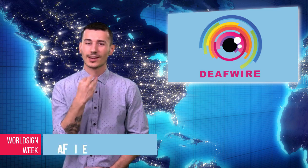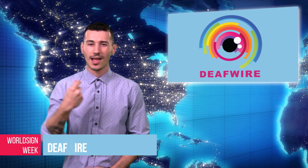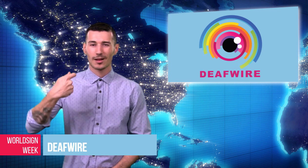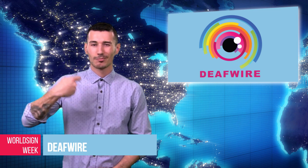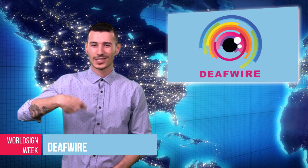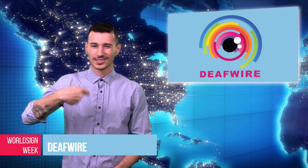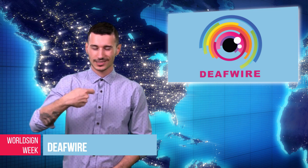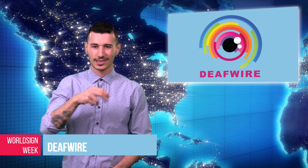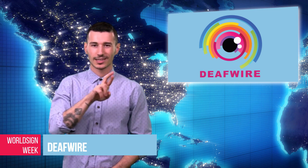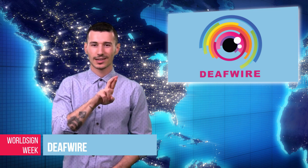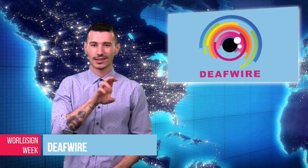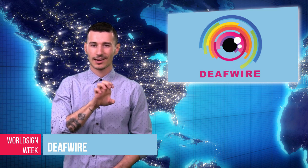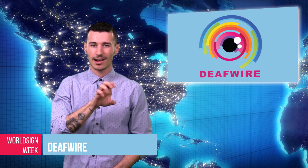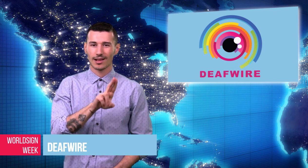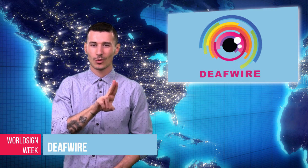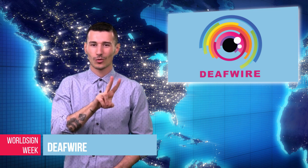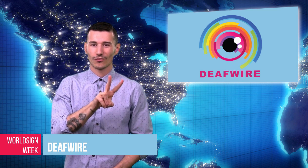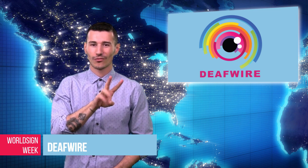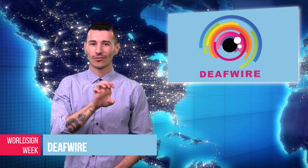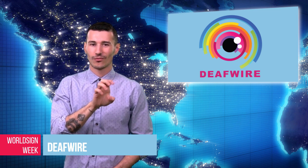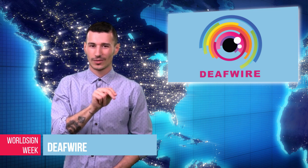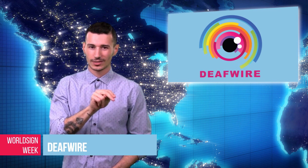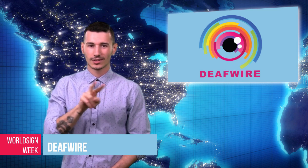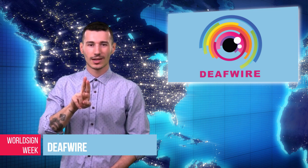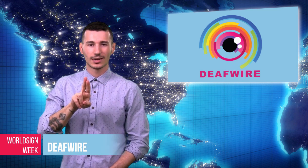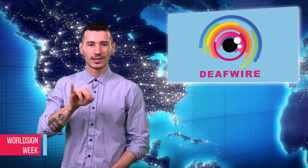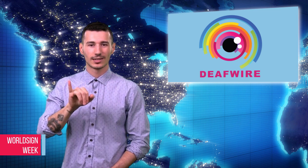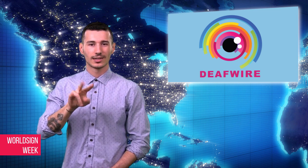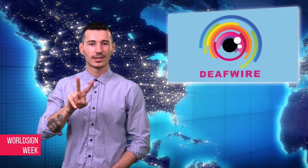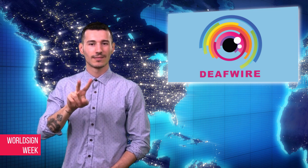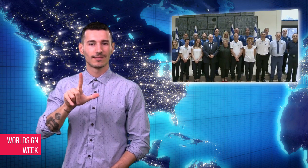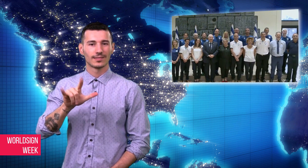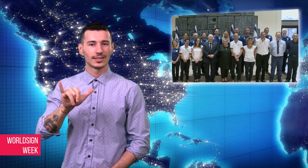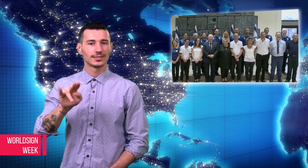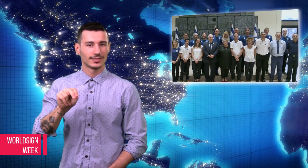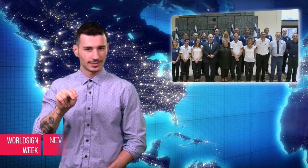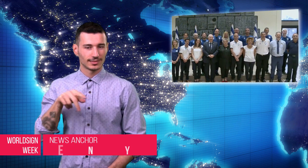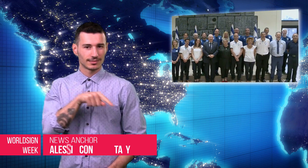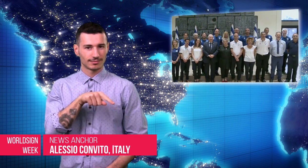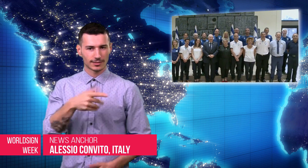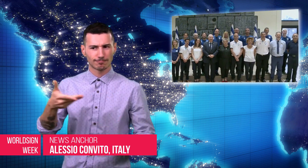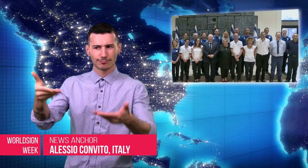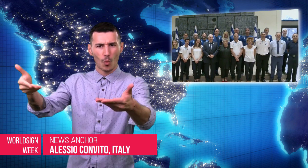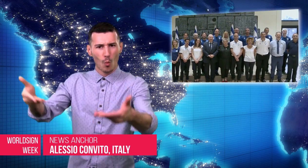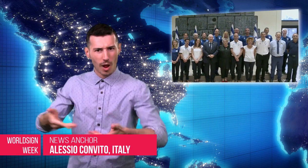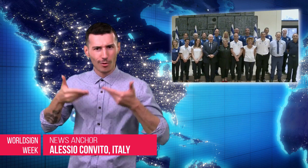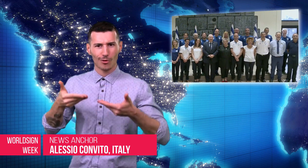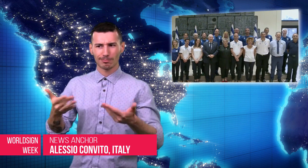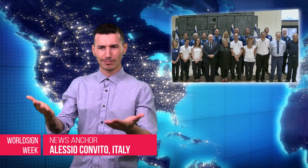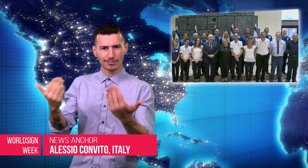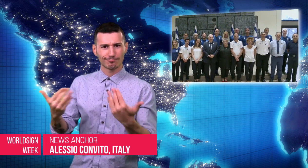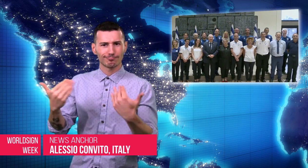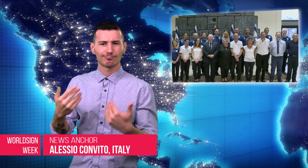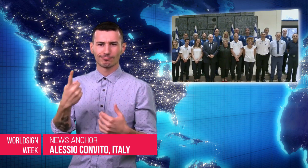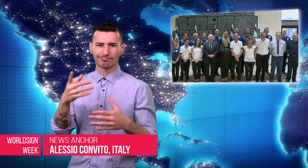Alessio: Israeli President Reuven Rivlin met with Israeli deaf athletes at the